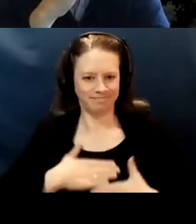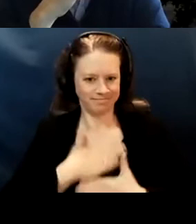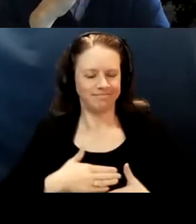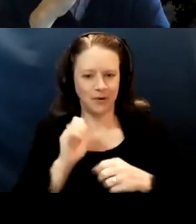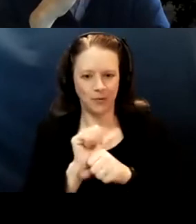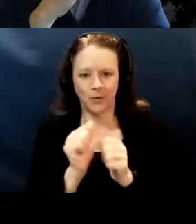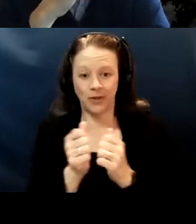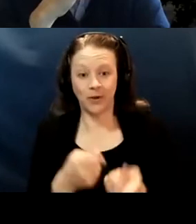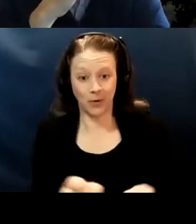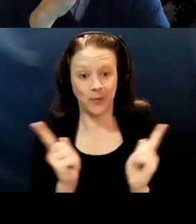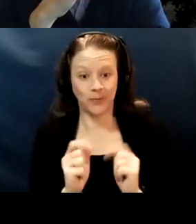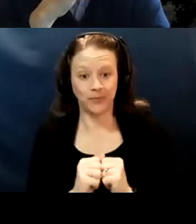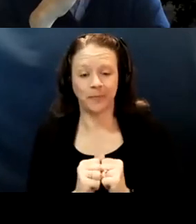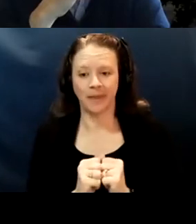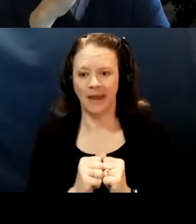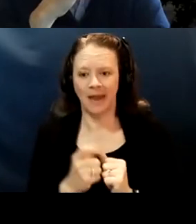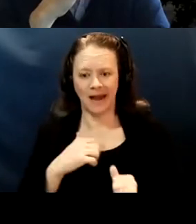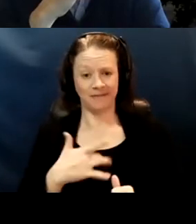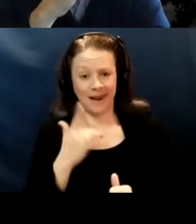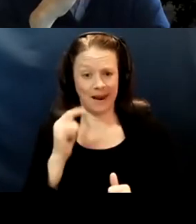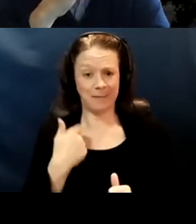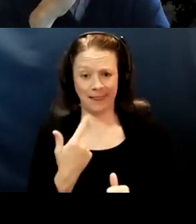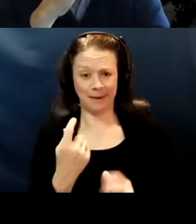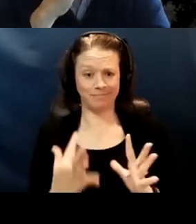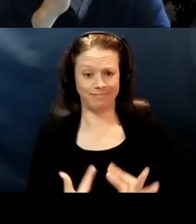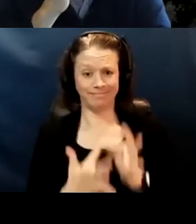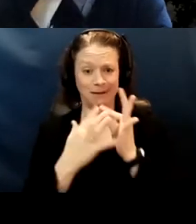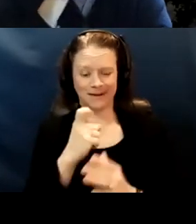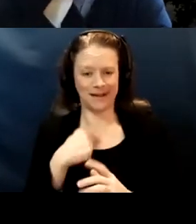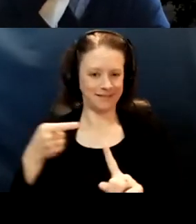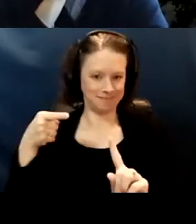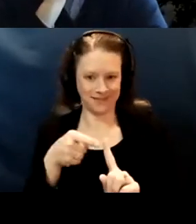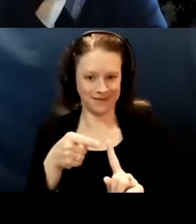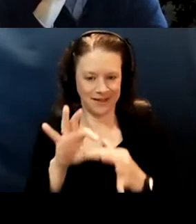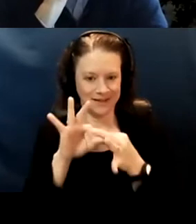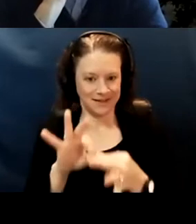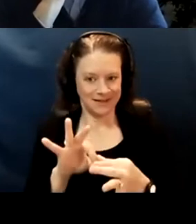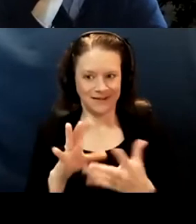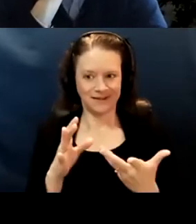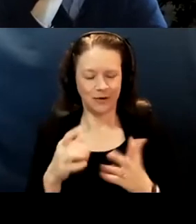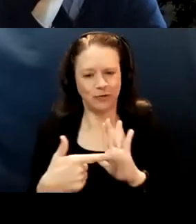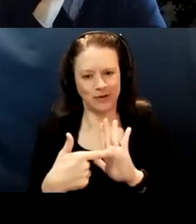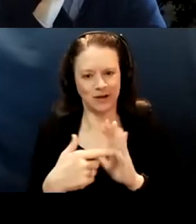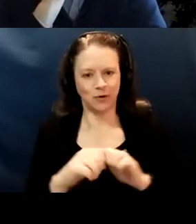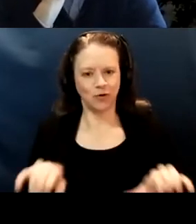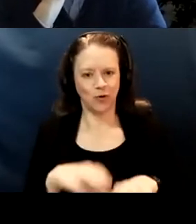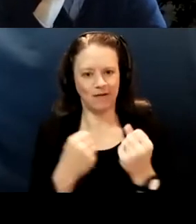You know I feel like, in some ways I'm the odd person out here because I'm specifically representing or do advocacy on behalf of older adults.